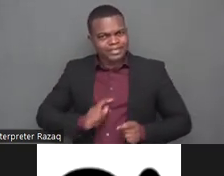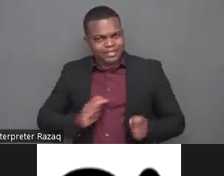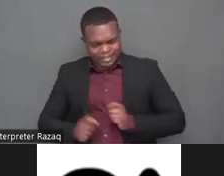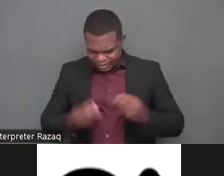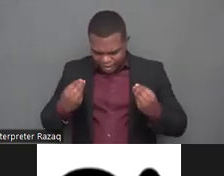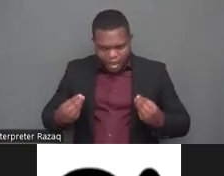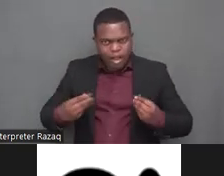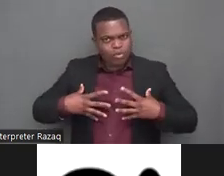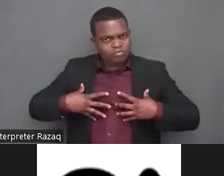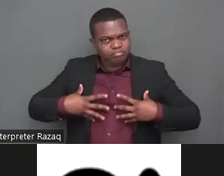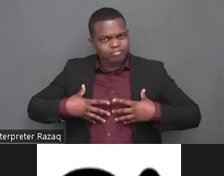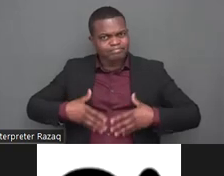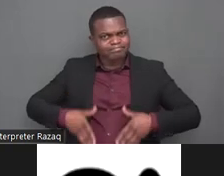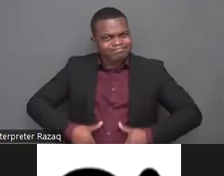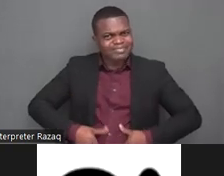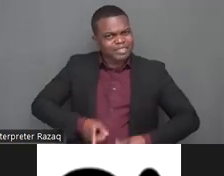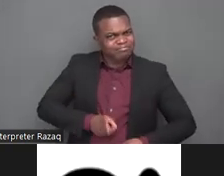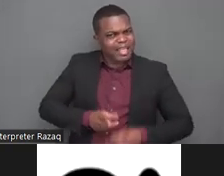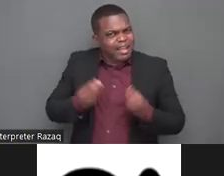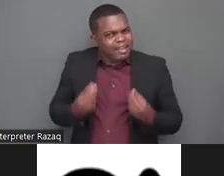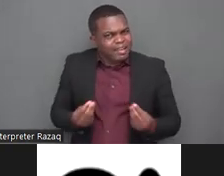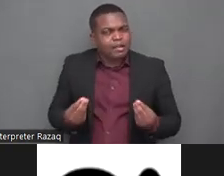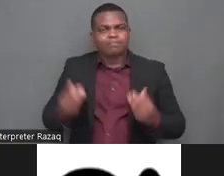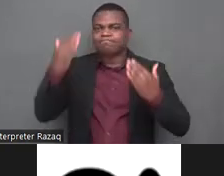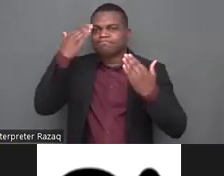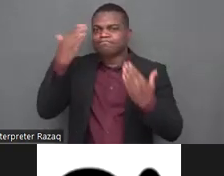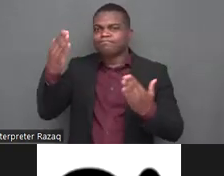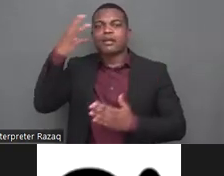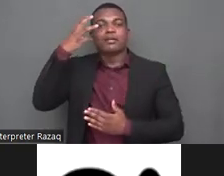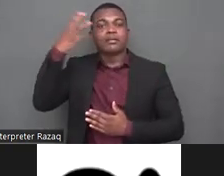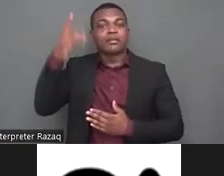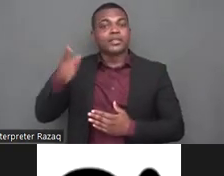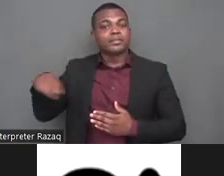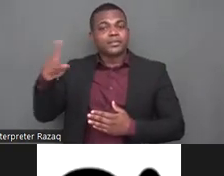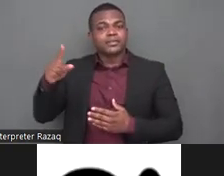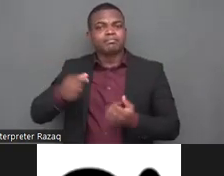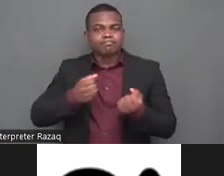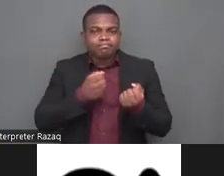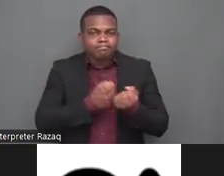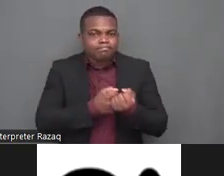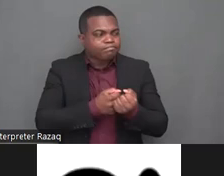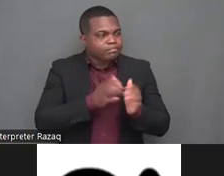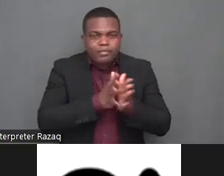information to women and children with disability who live in care homes and go to special schools